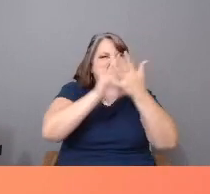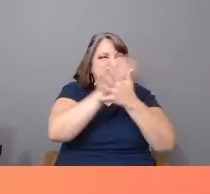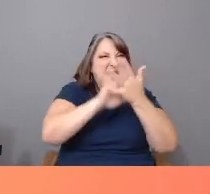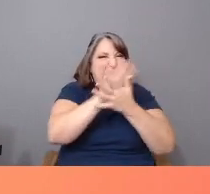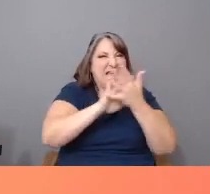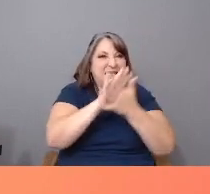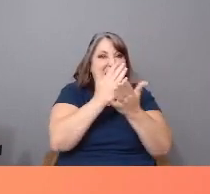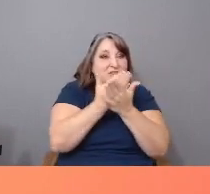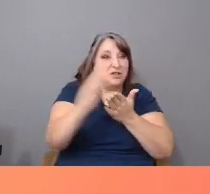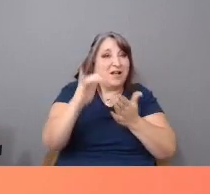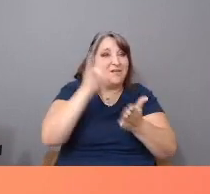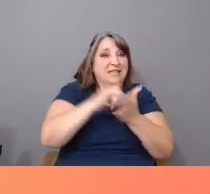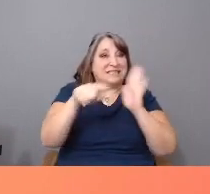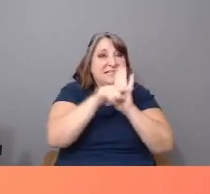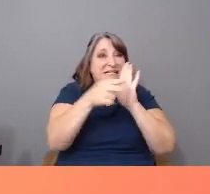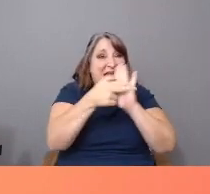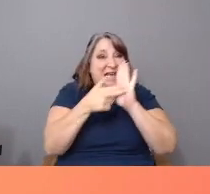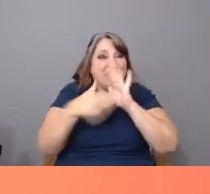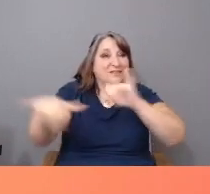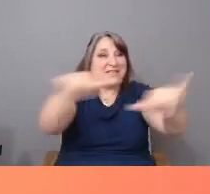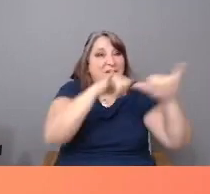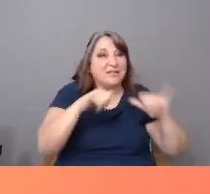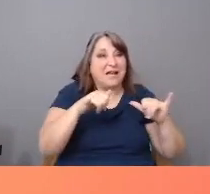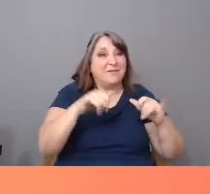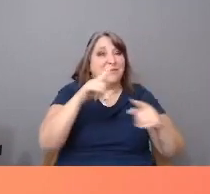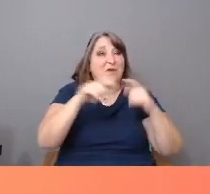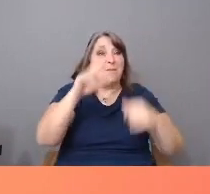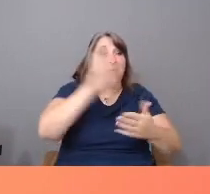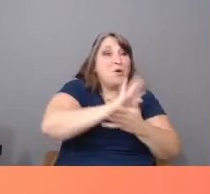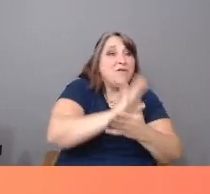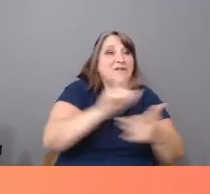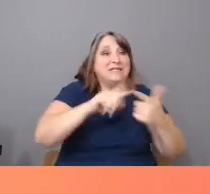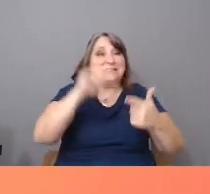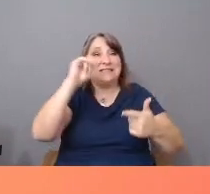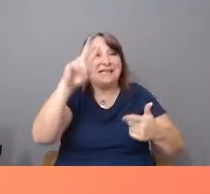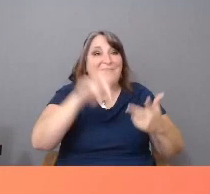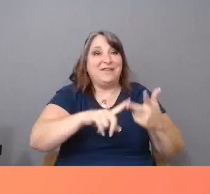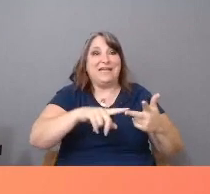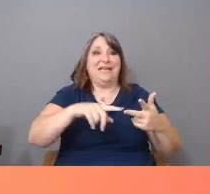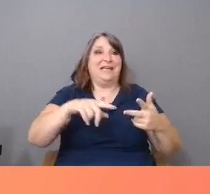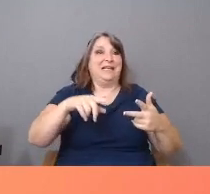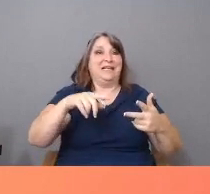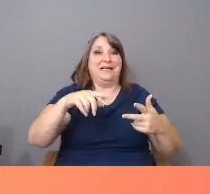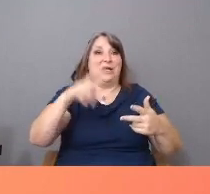from news to TV police procedurals to the movies brainwash people into associating